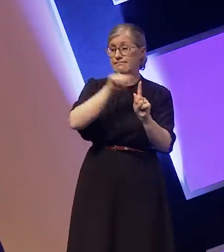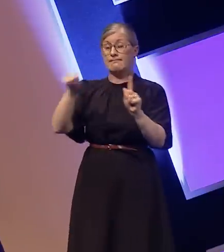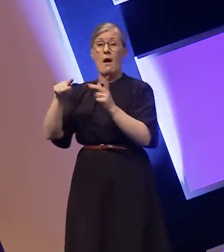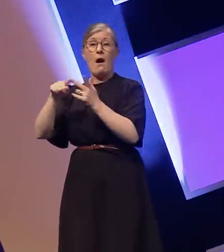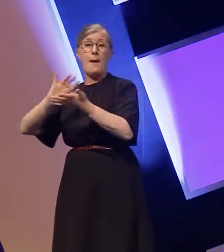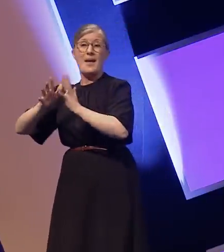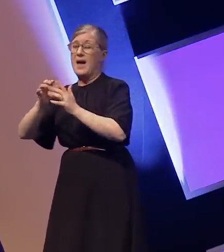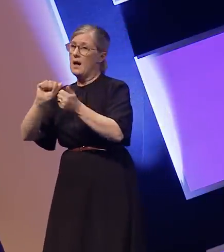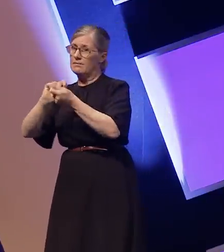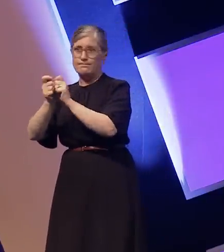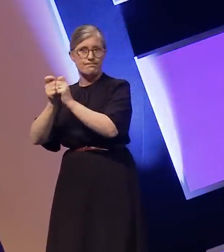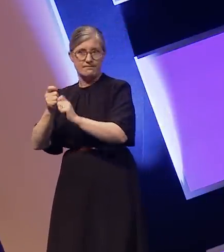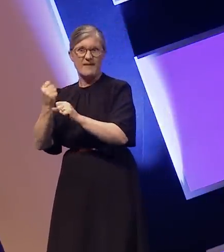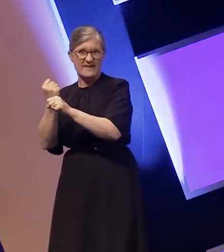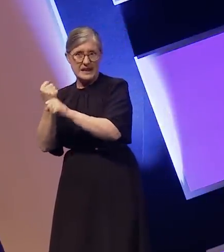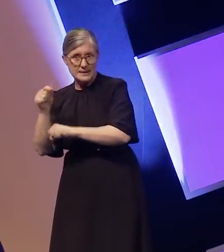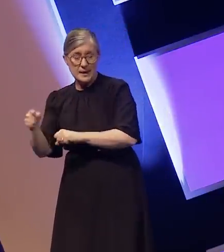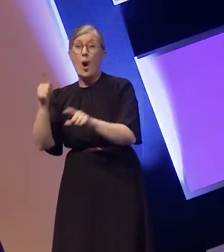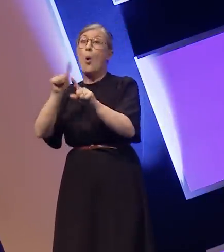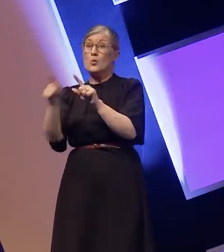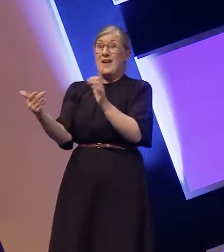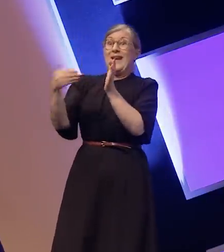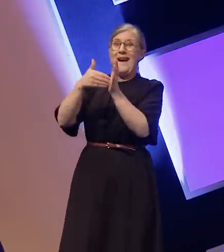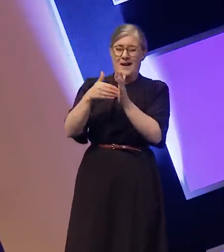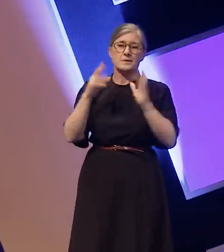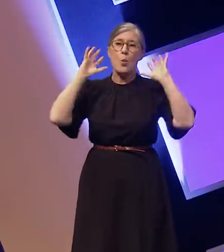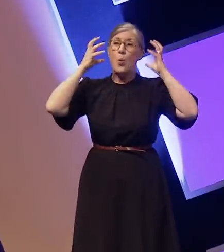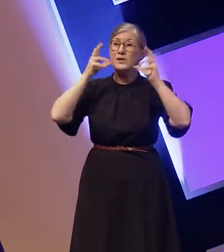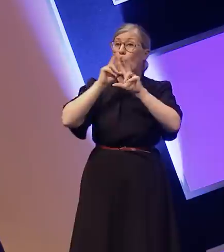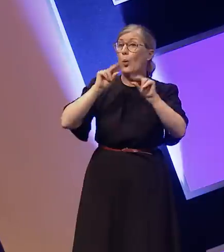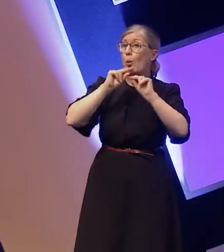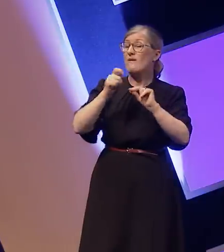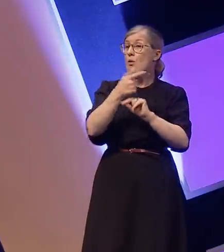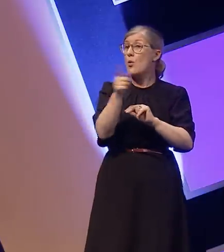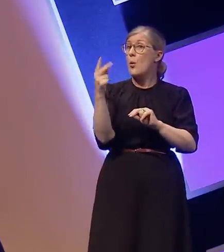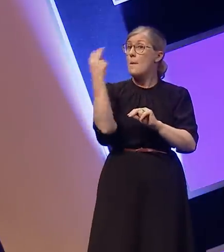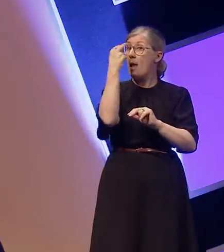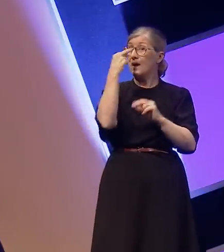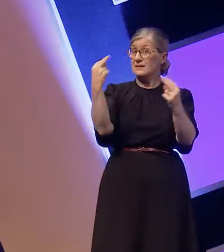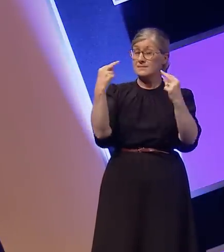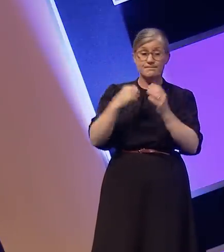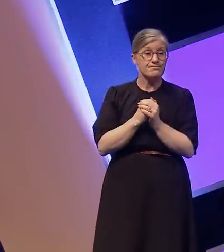and they said they also added audio description for blind viewers. In addition to this they set